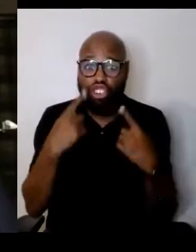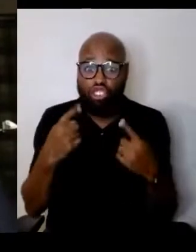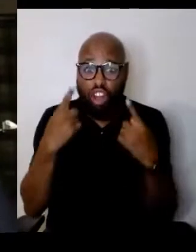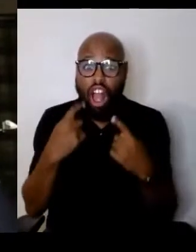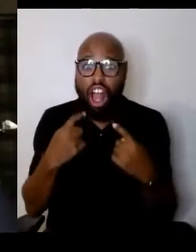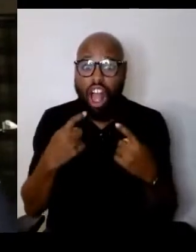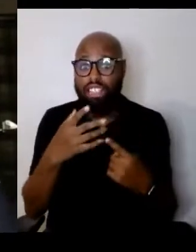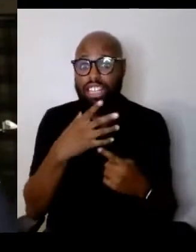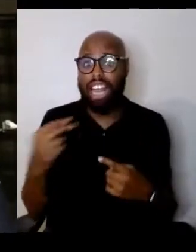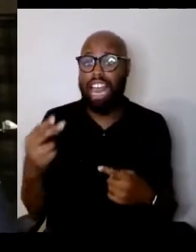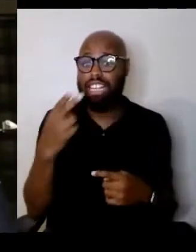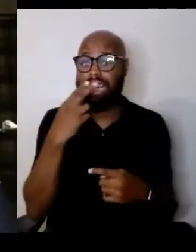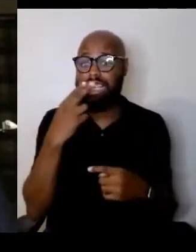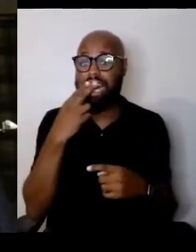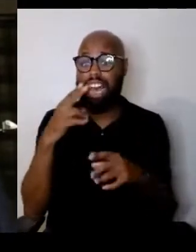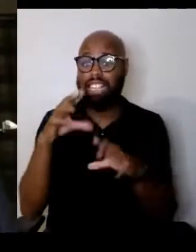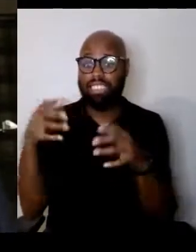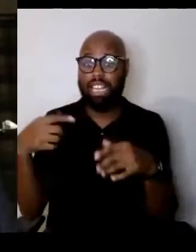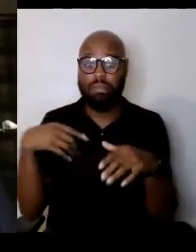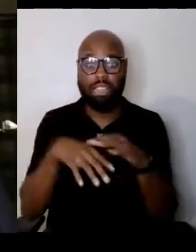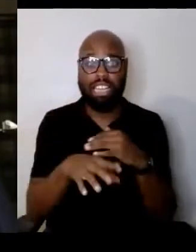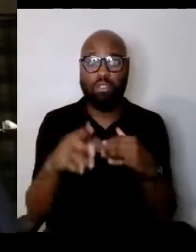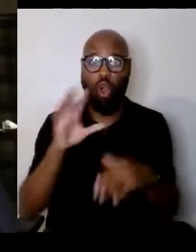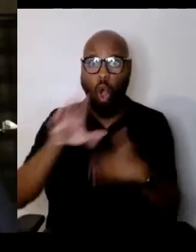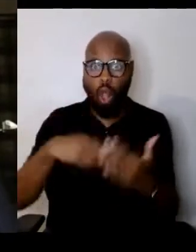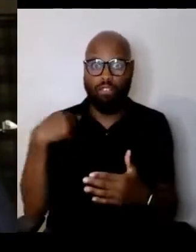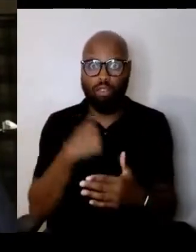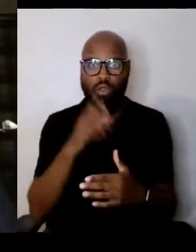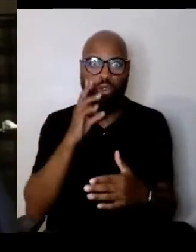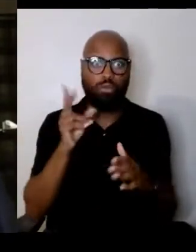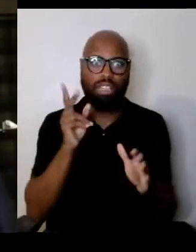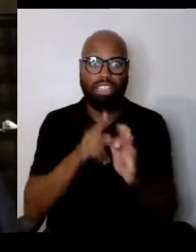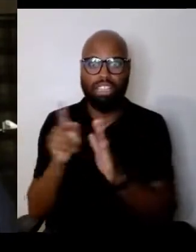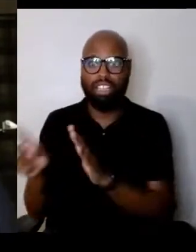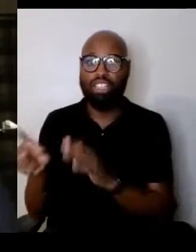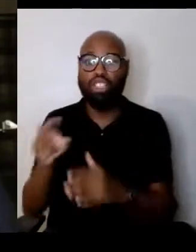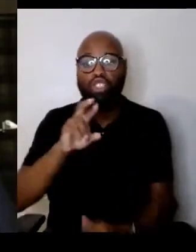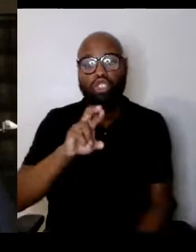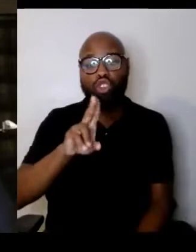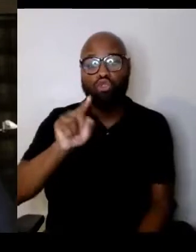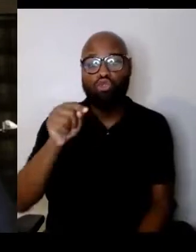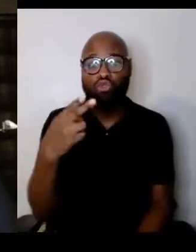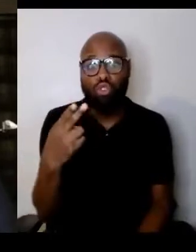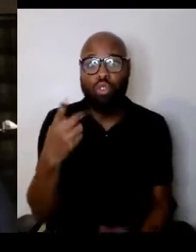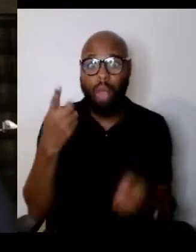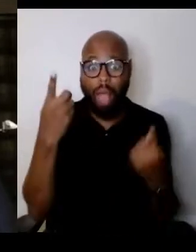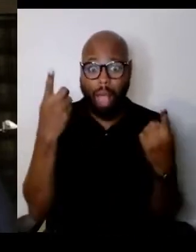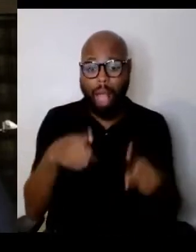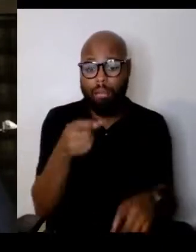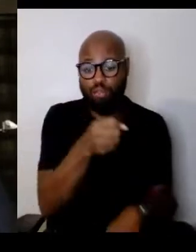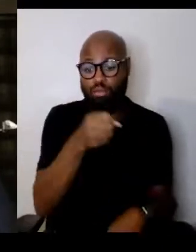"we'll all be killed." So Ruth was put into a cloister in Czestochowa